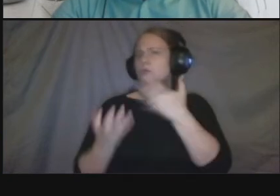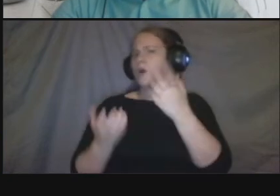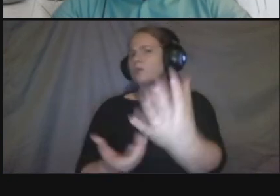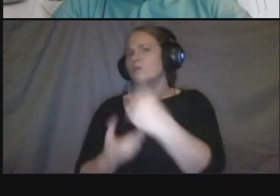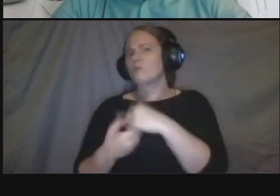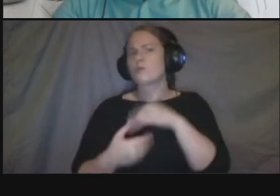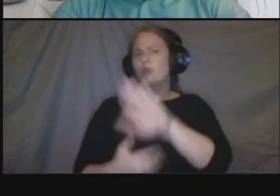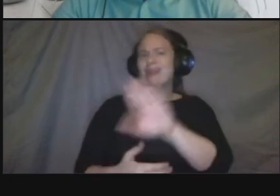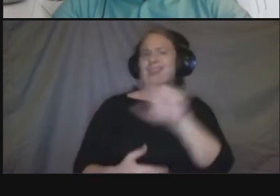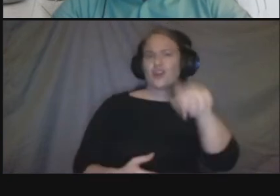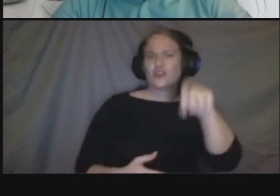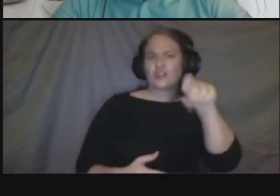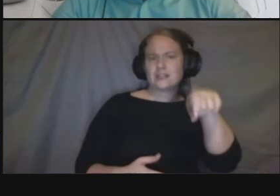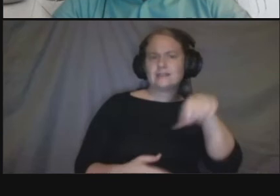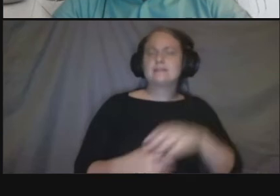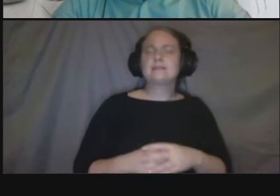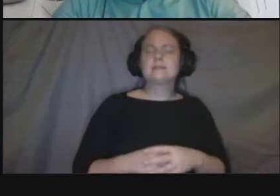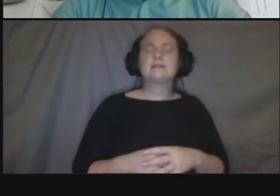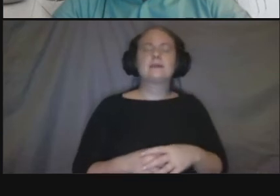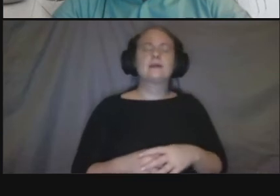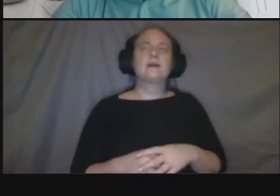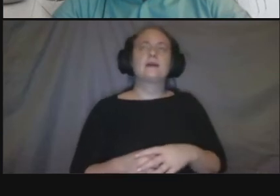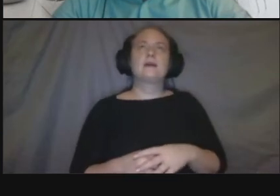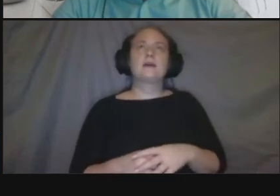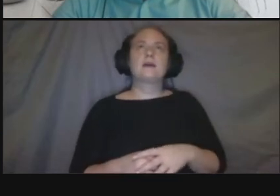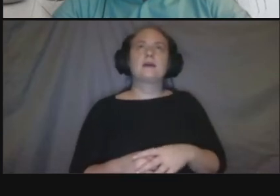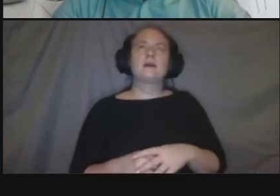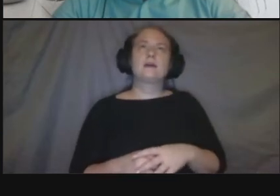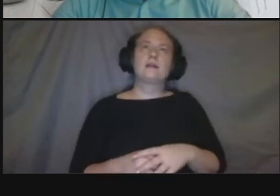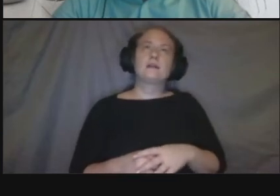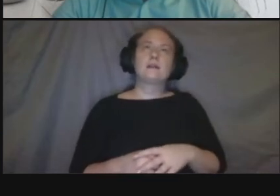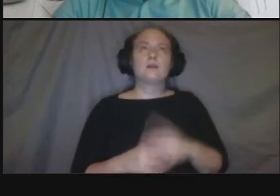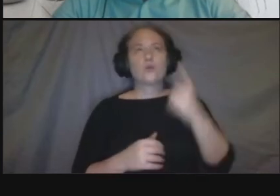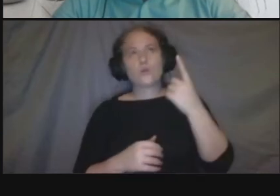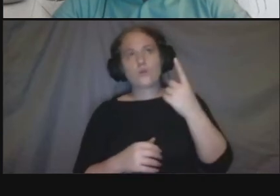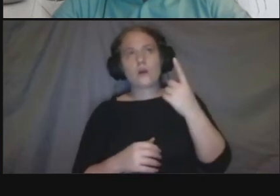you know i think one thing is you know those are those are residents of the district as well